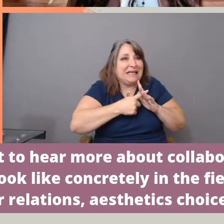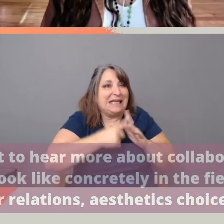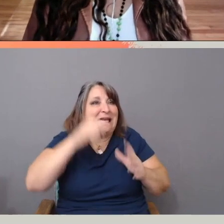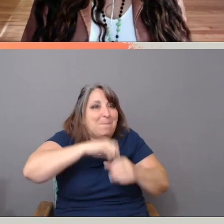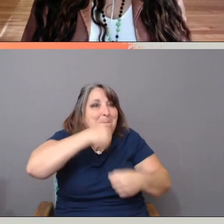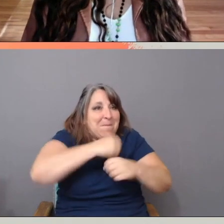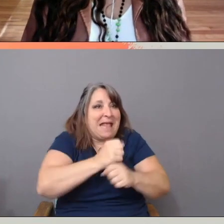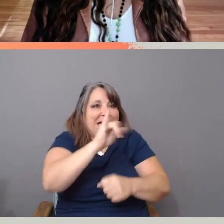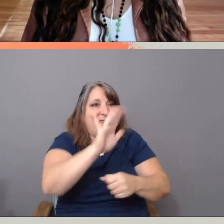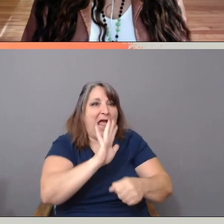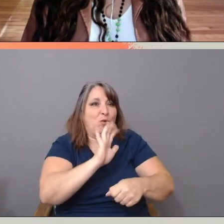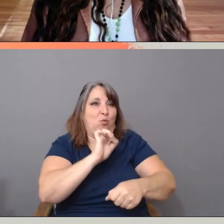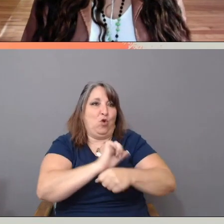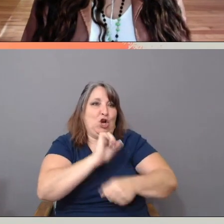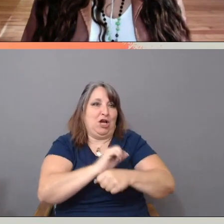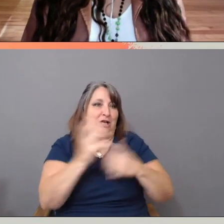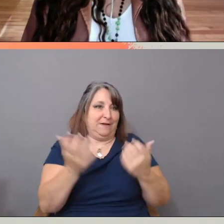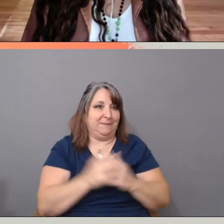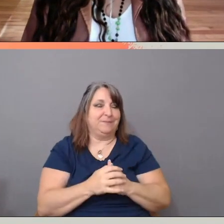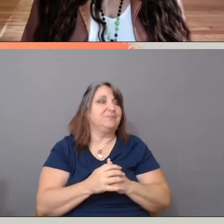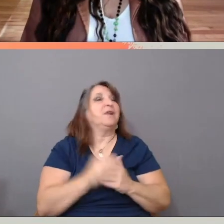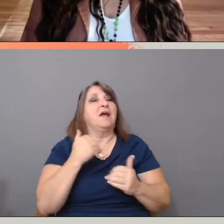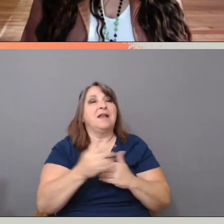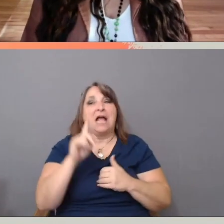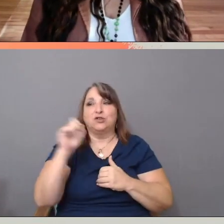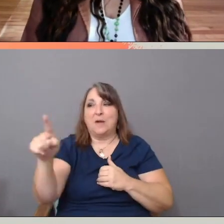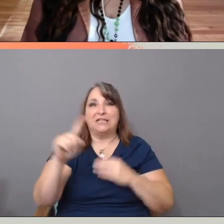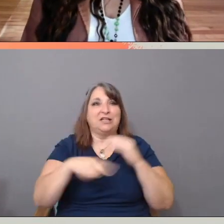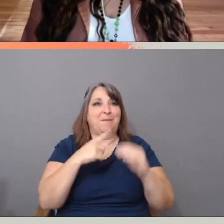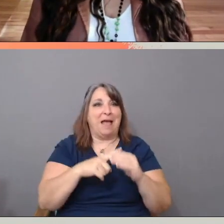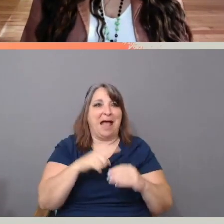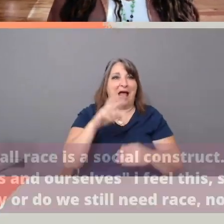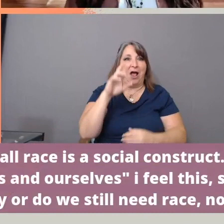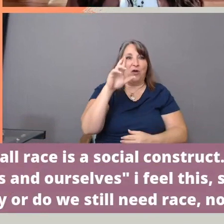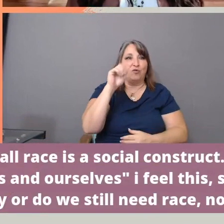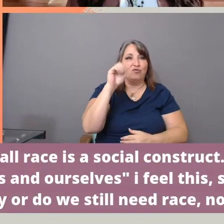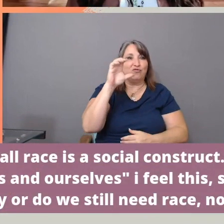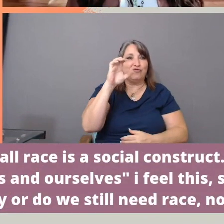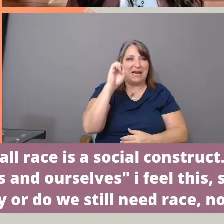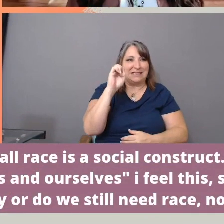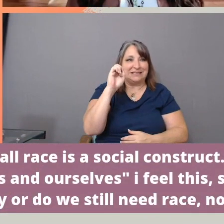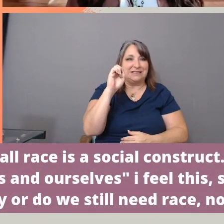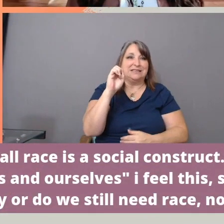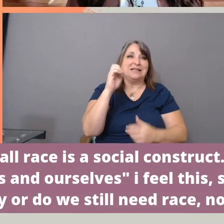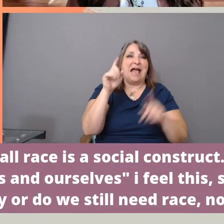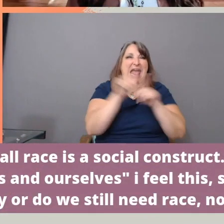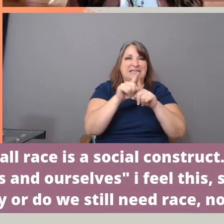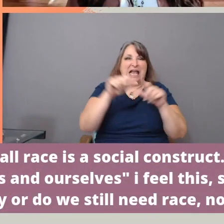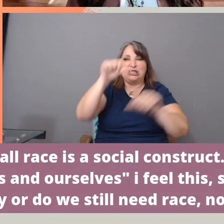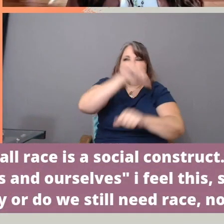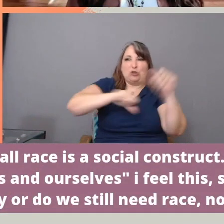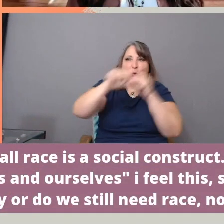The next question is about race as a racial construct or a social construct.